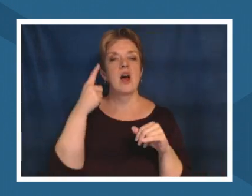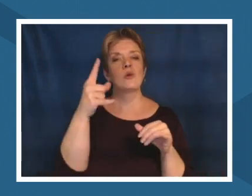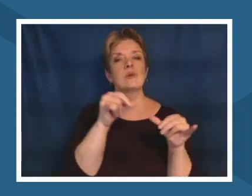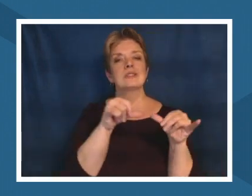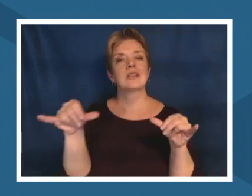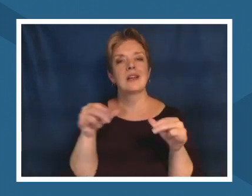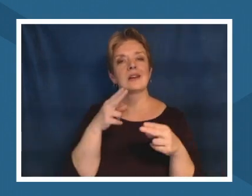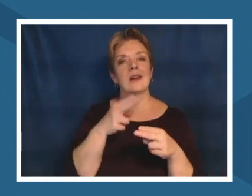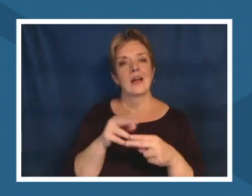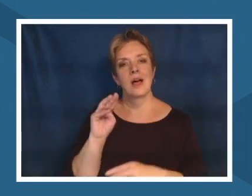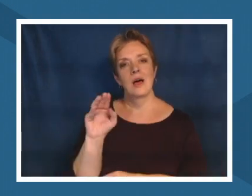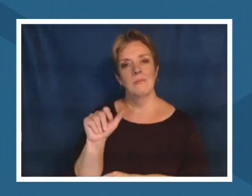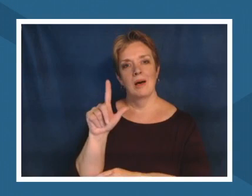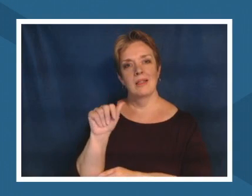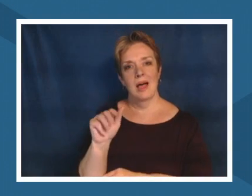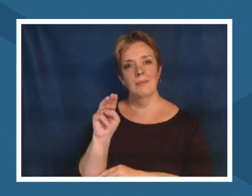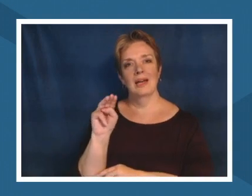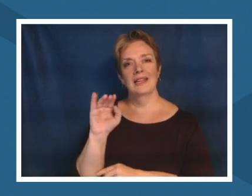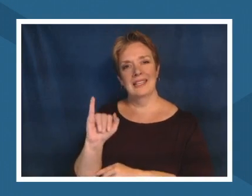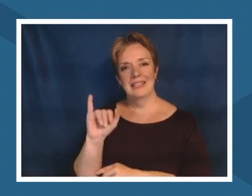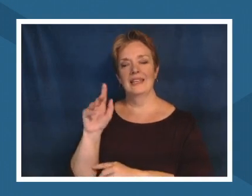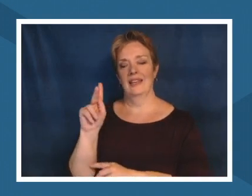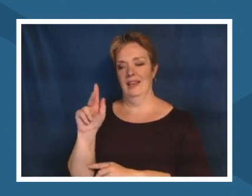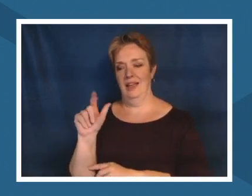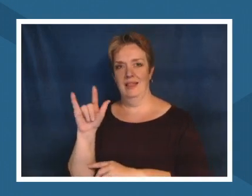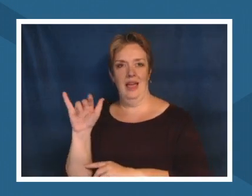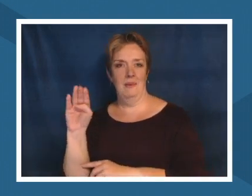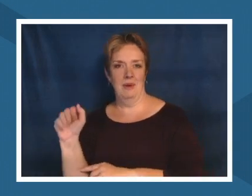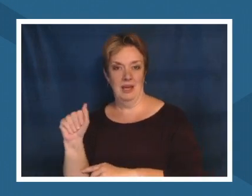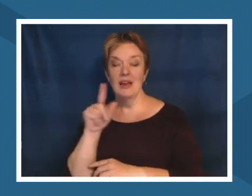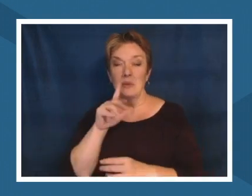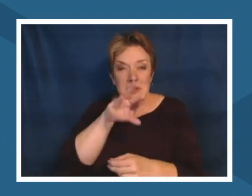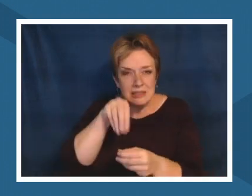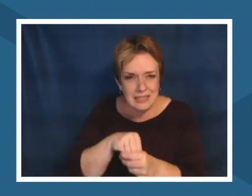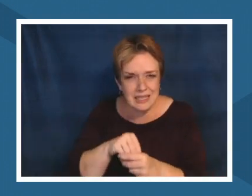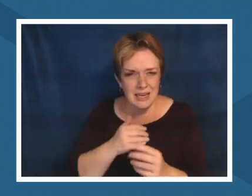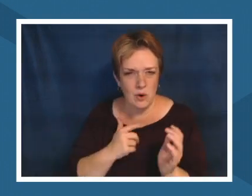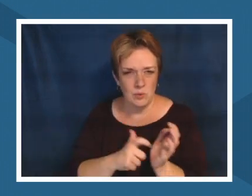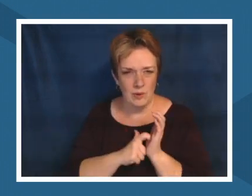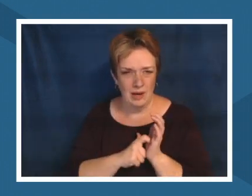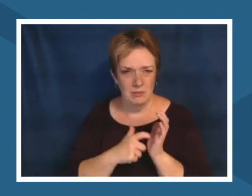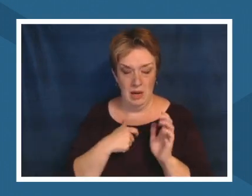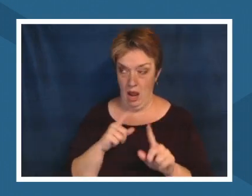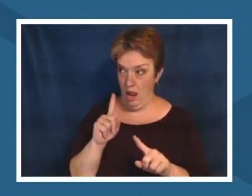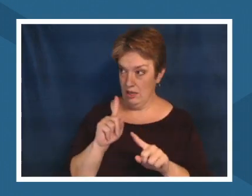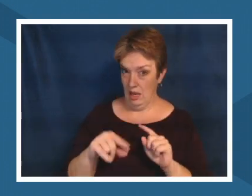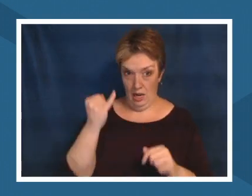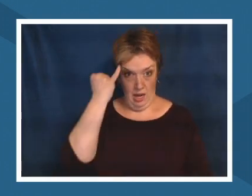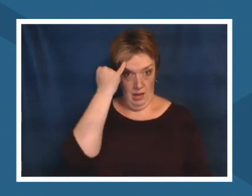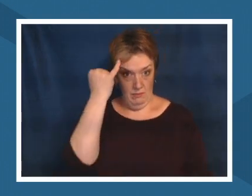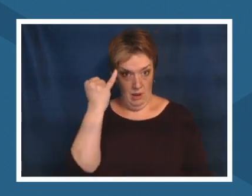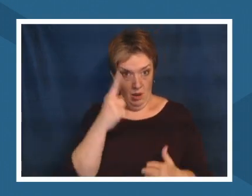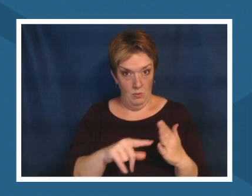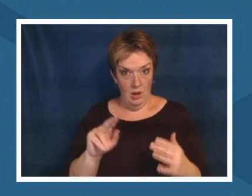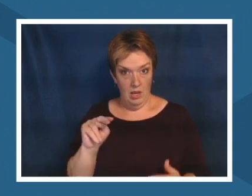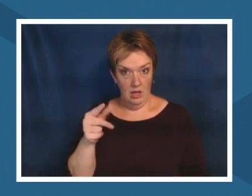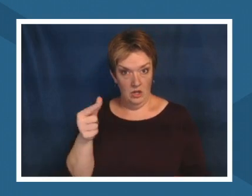was hawaii within our standards for science i can't even imagine what ngss would